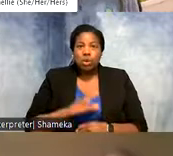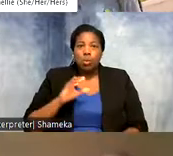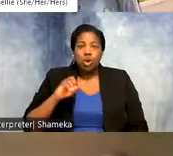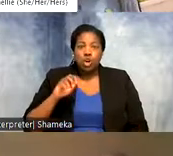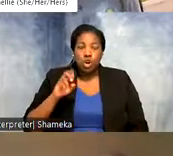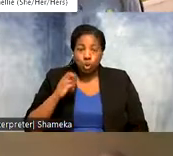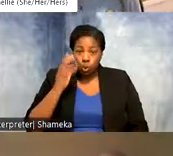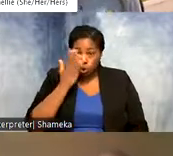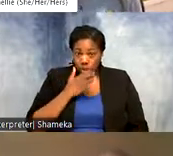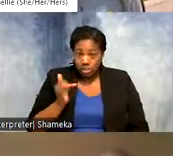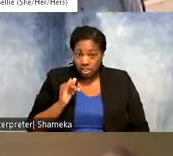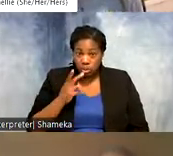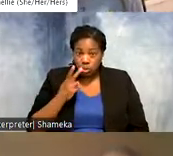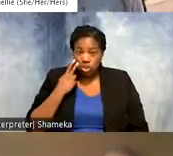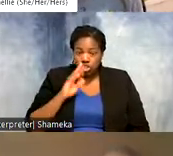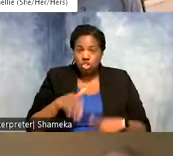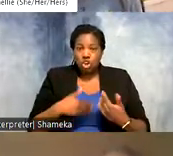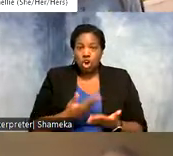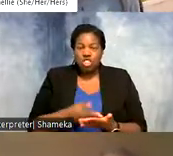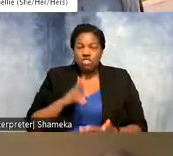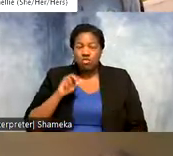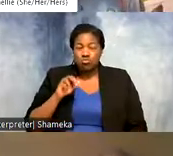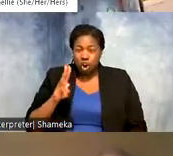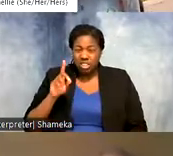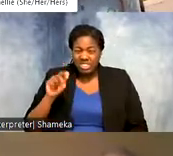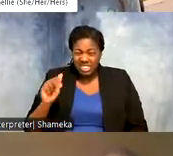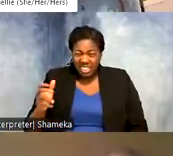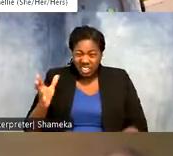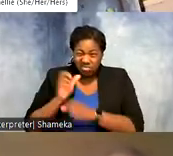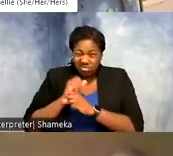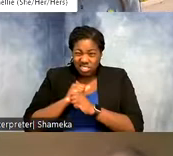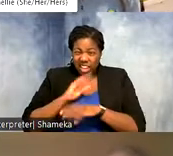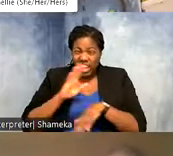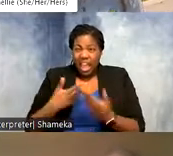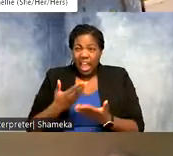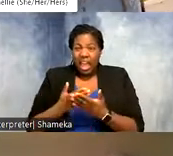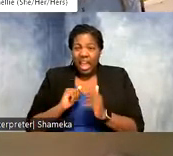we saw what all of that raw data looks like, and how you now combine it, and have created this